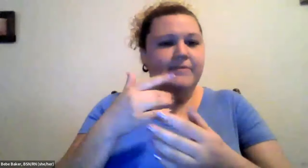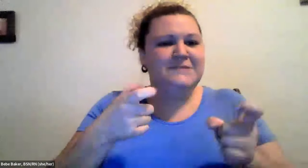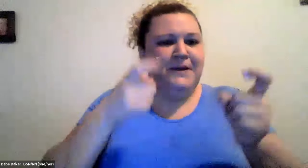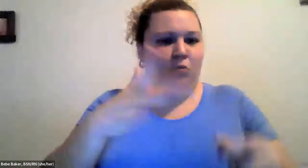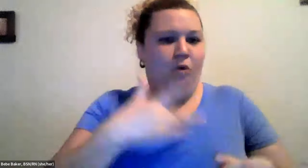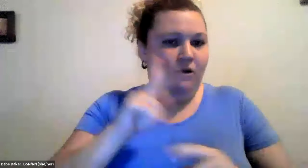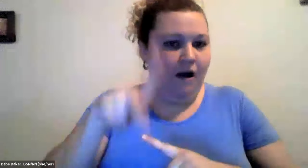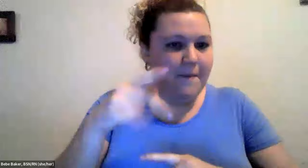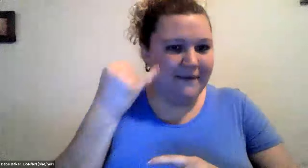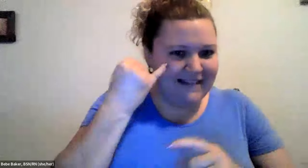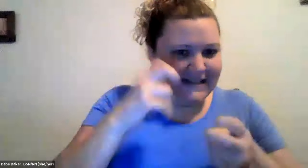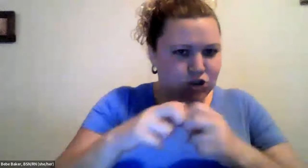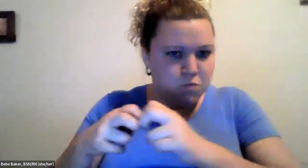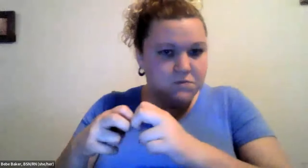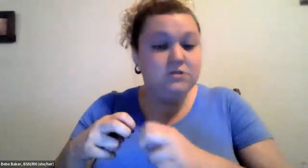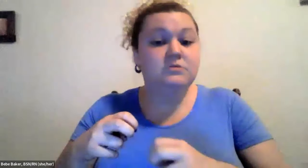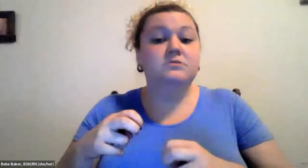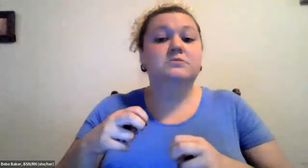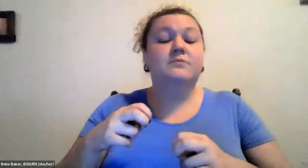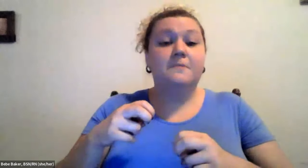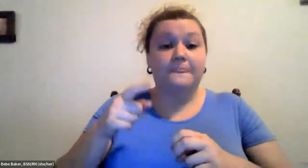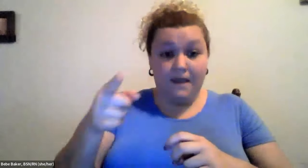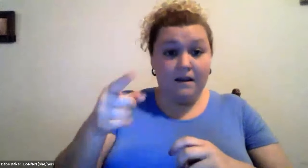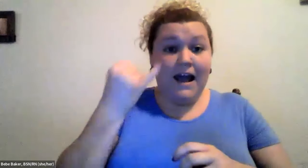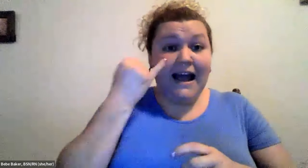Cristine Saunders: And that helps to speed up your heart if there's some heart issues.